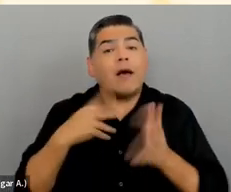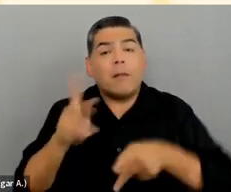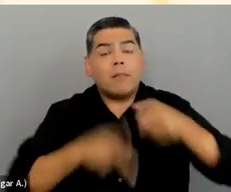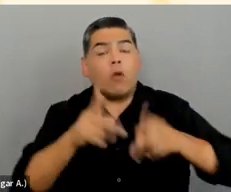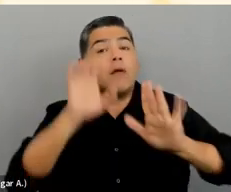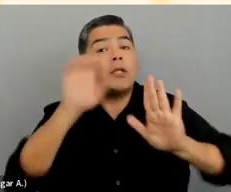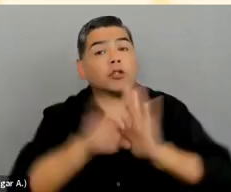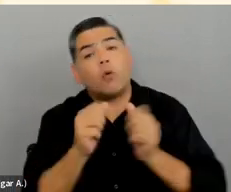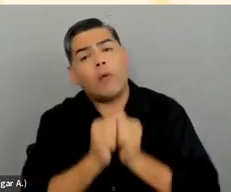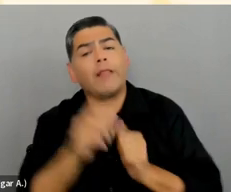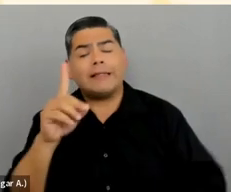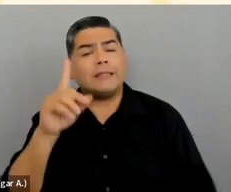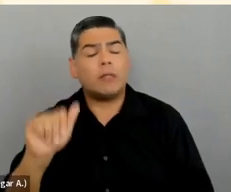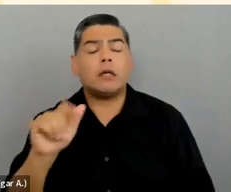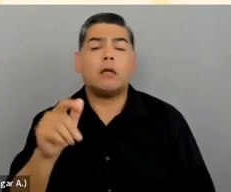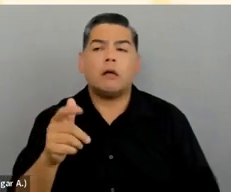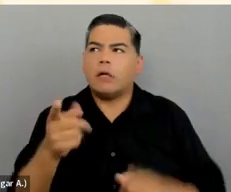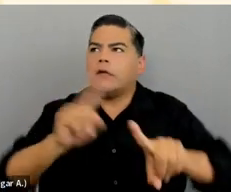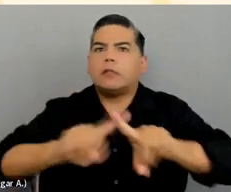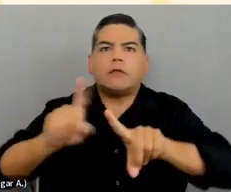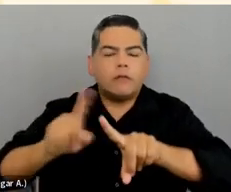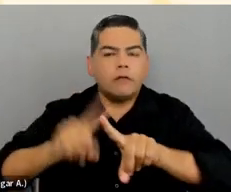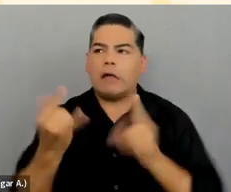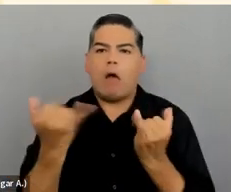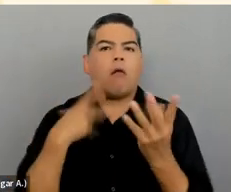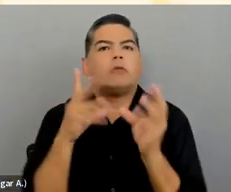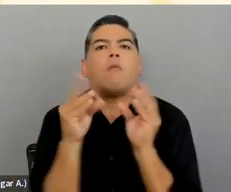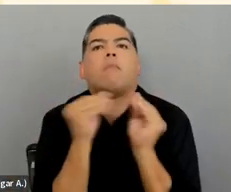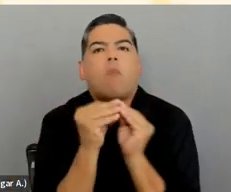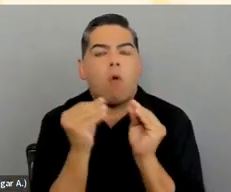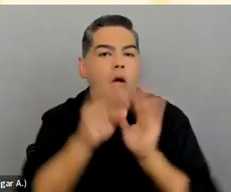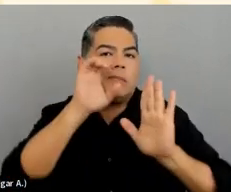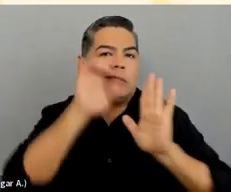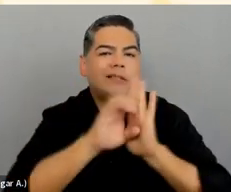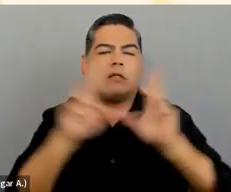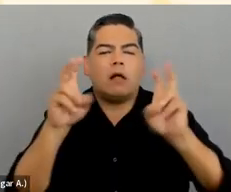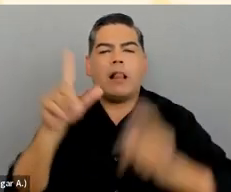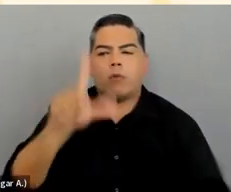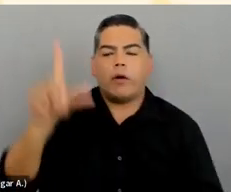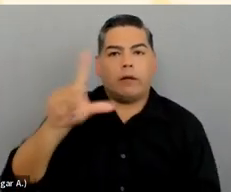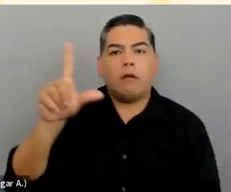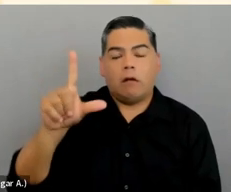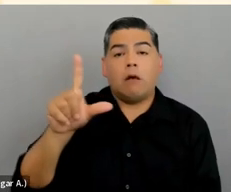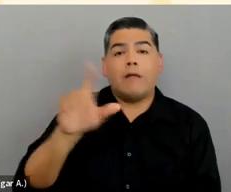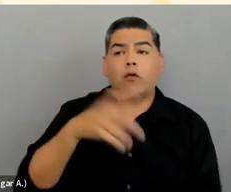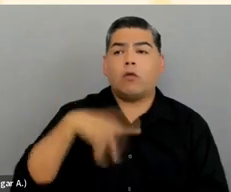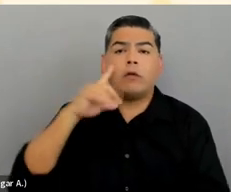and there's different ways of doing that. There are more and more image libraries out there that have images